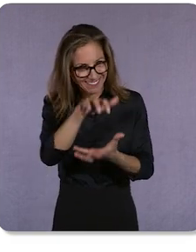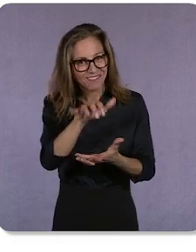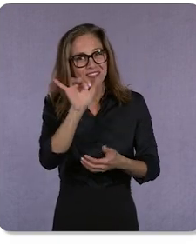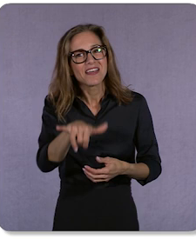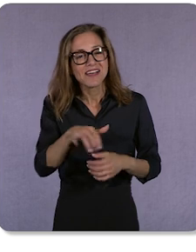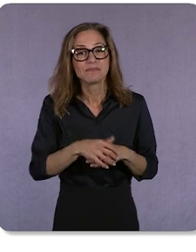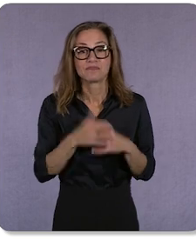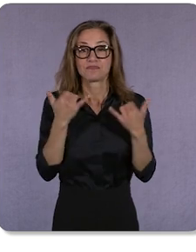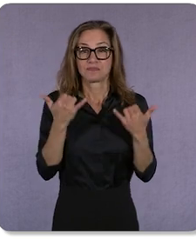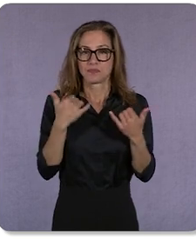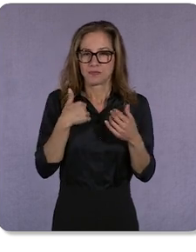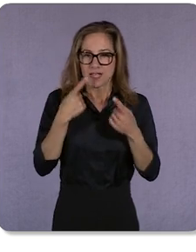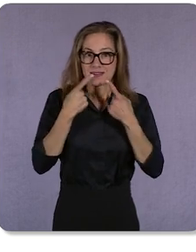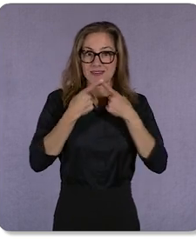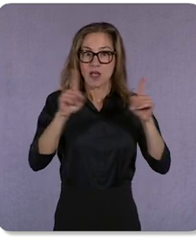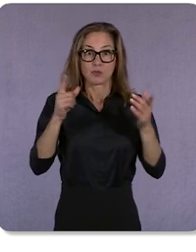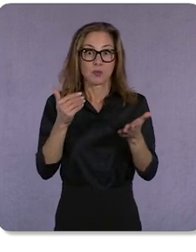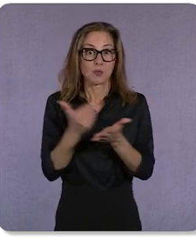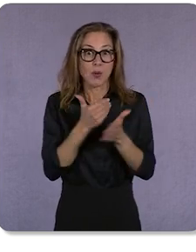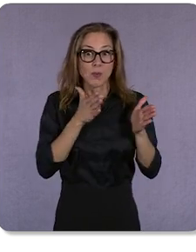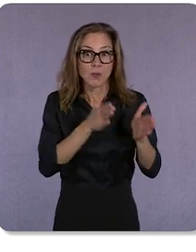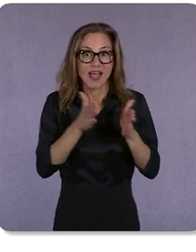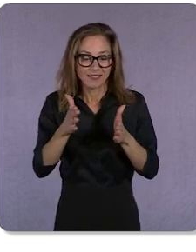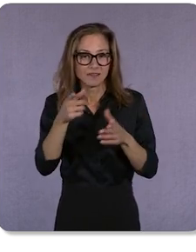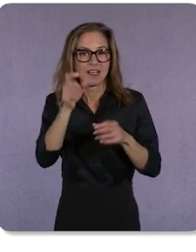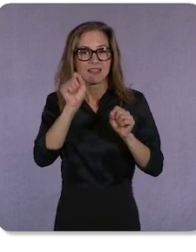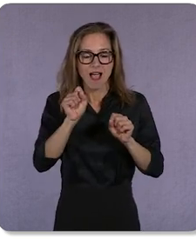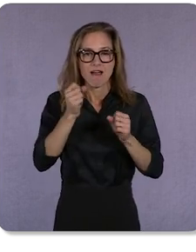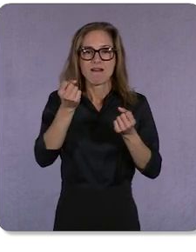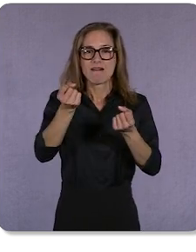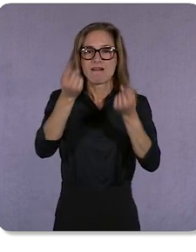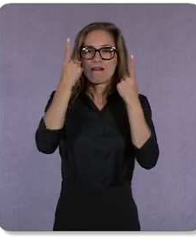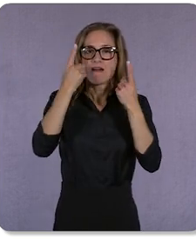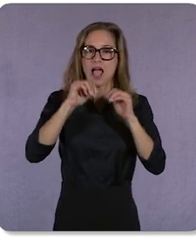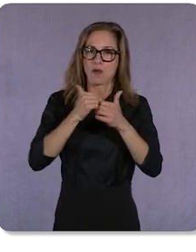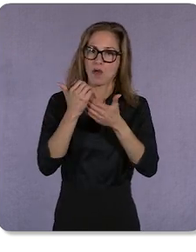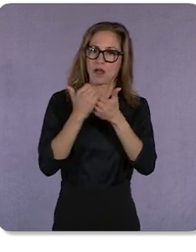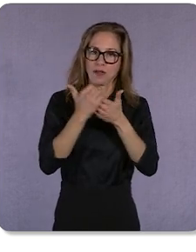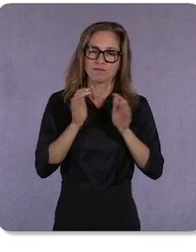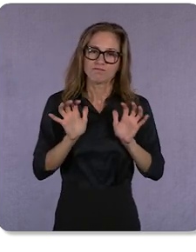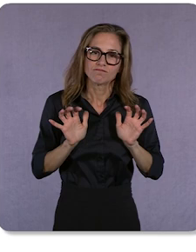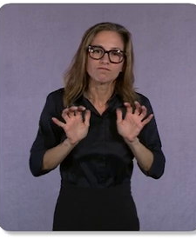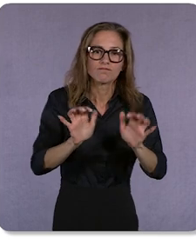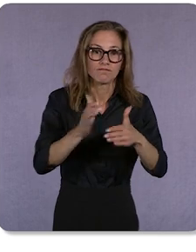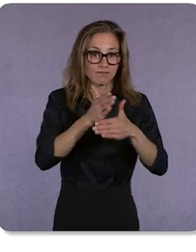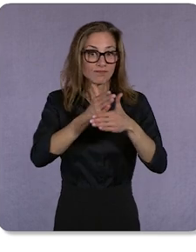Today, we’re announcing new ways to understand how automation drives results for all of you.